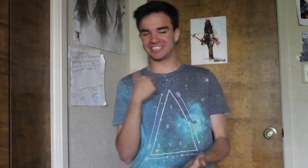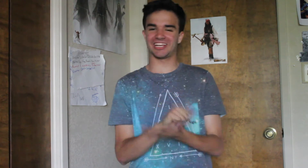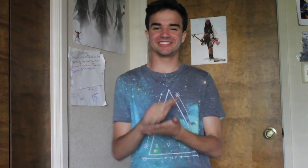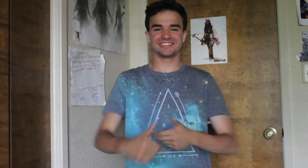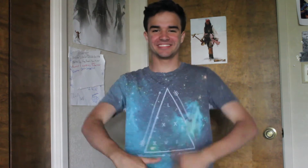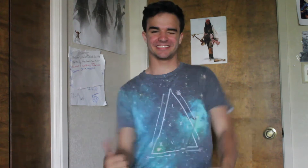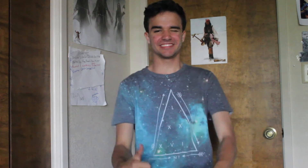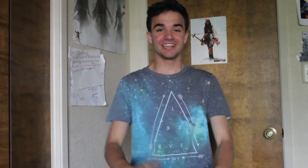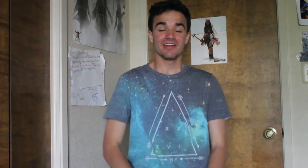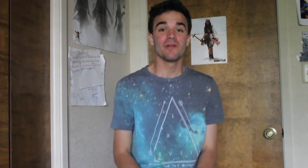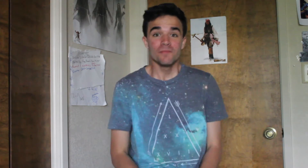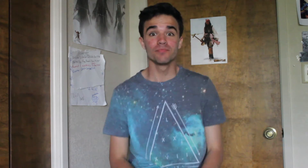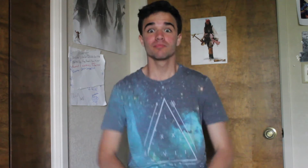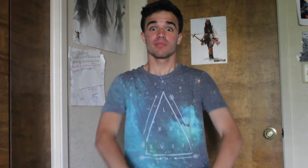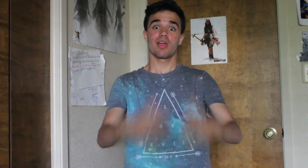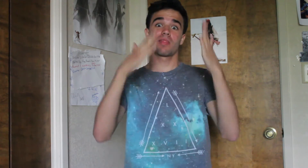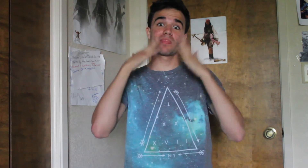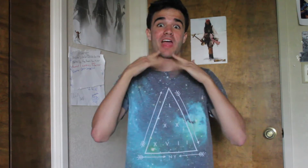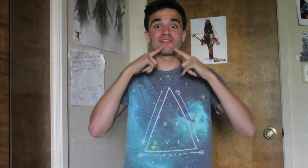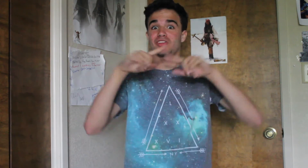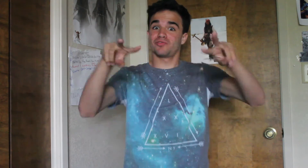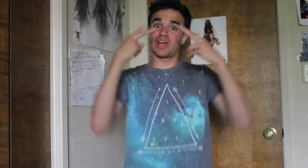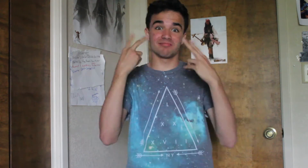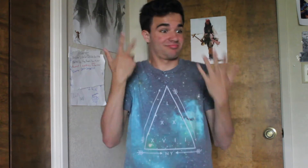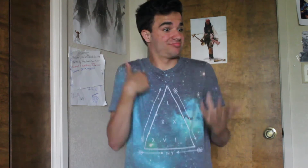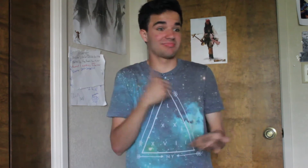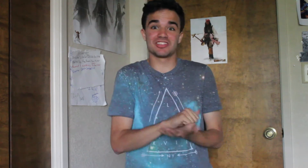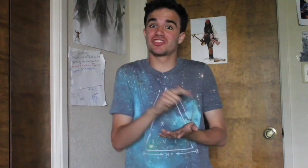That's all feed news.